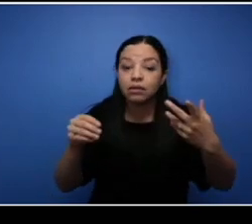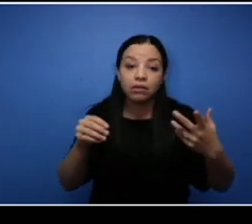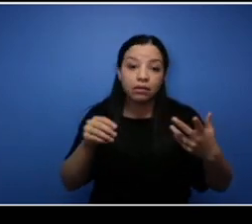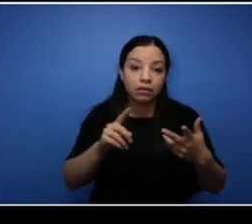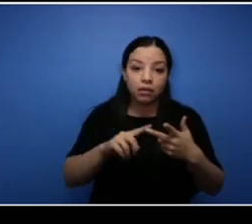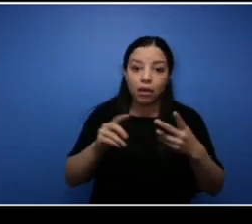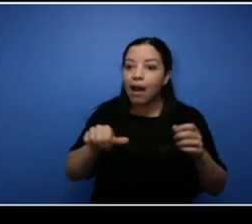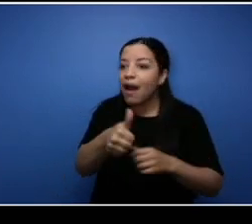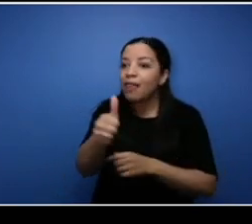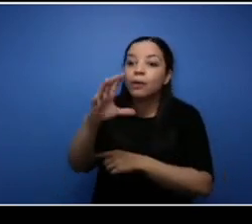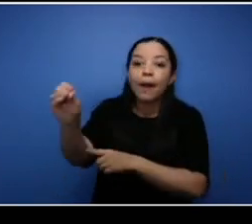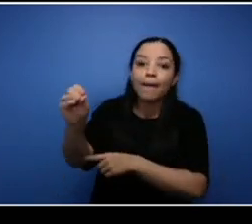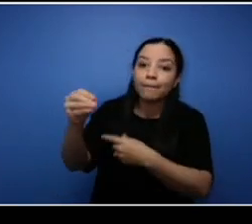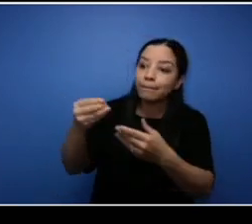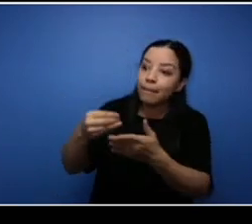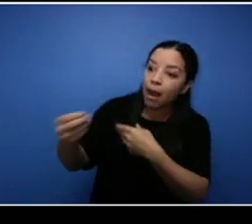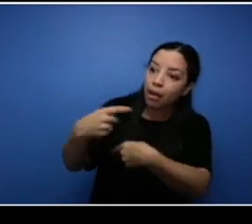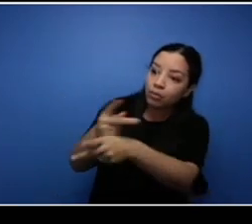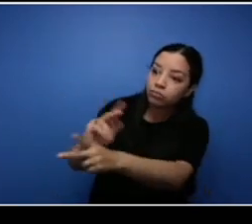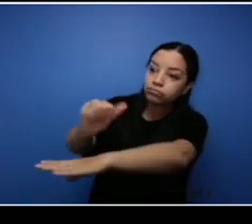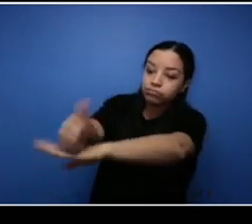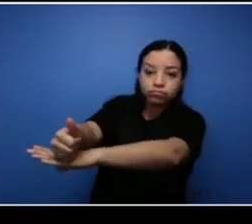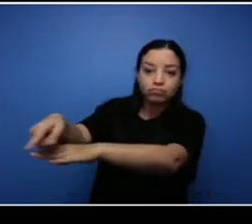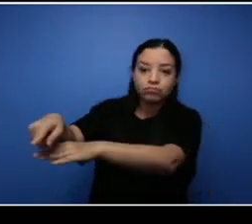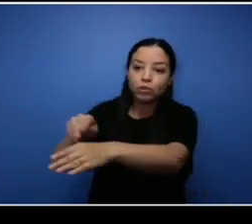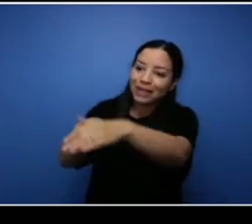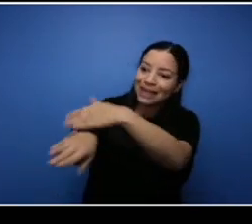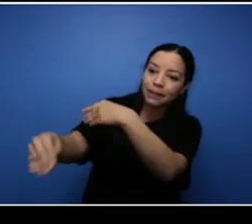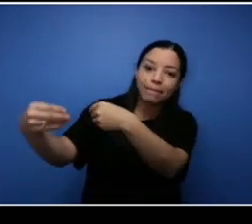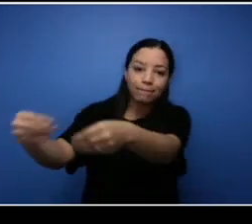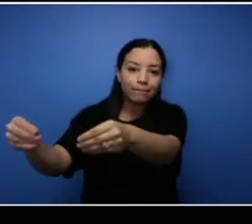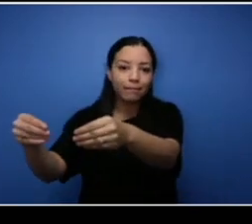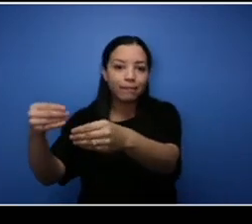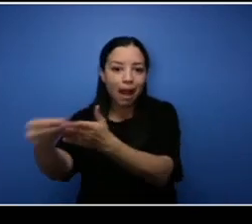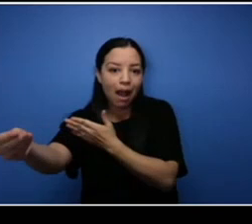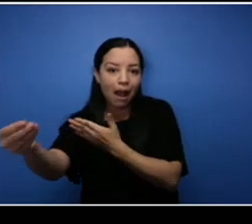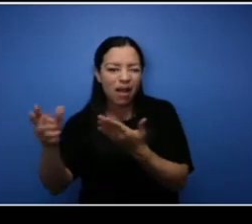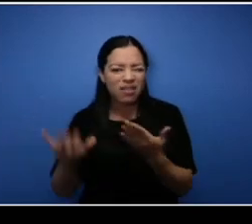think we're right there. We just want to make sure that we have the product that we need